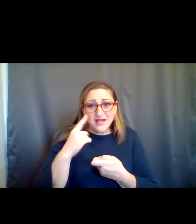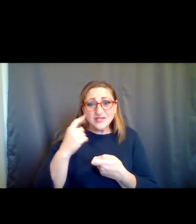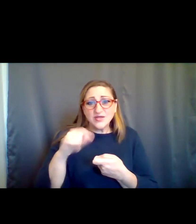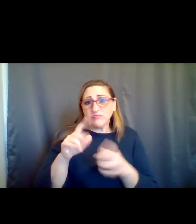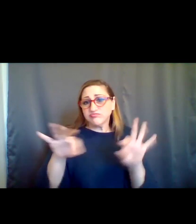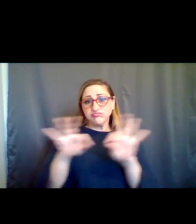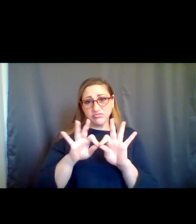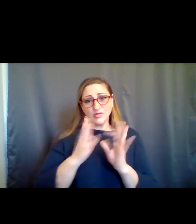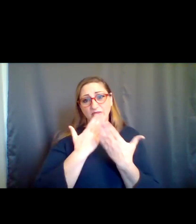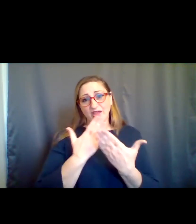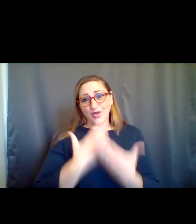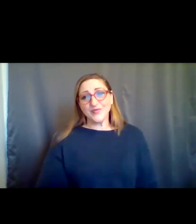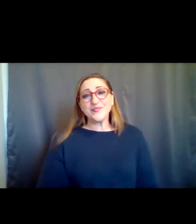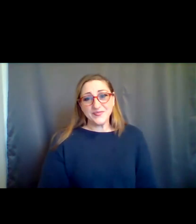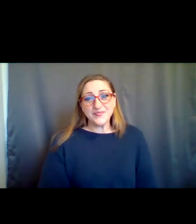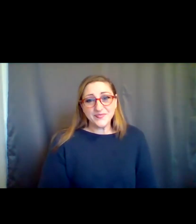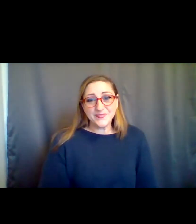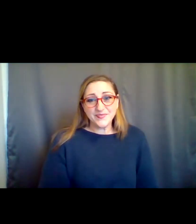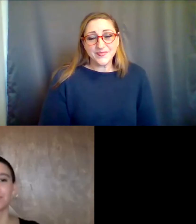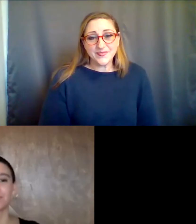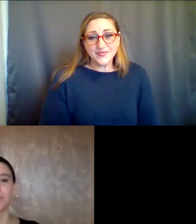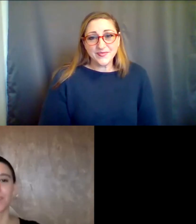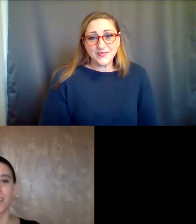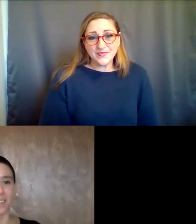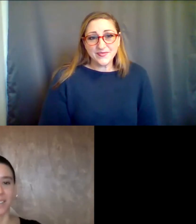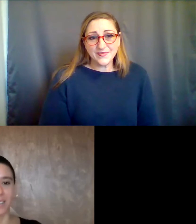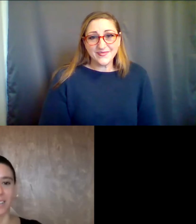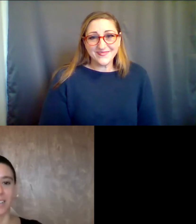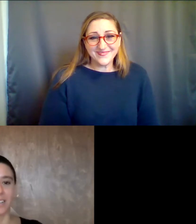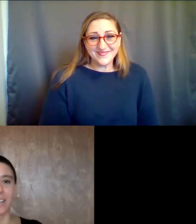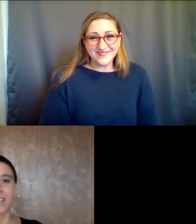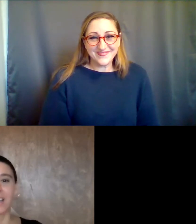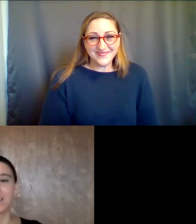specific areas of re-opening. So thank you.